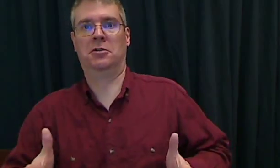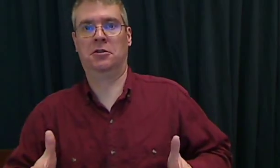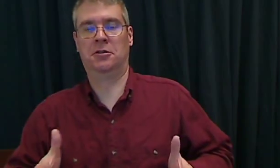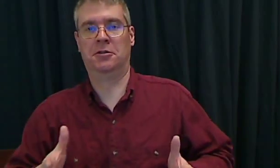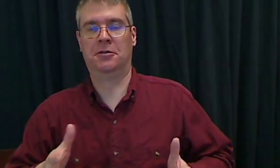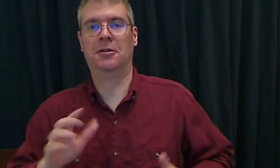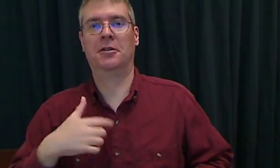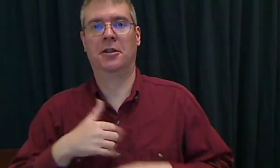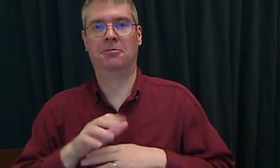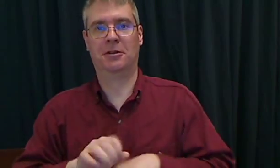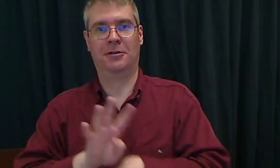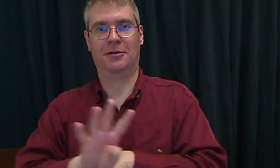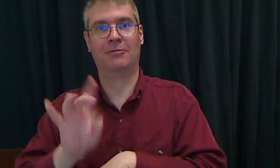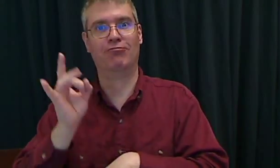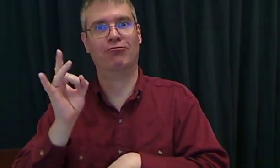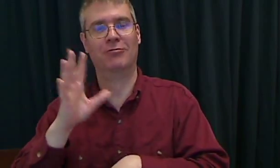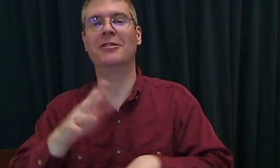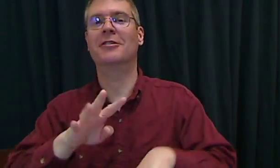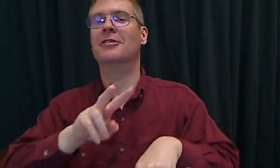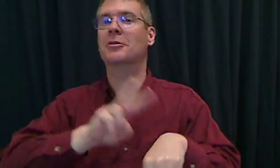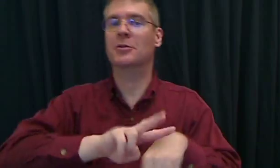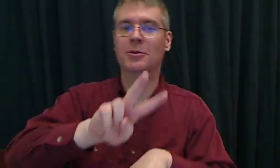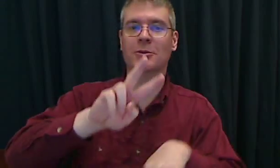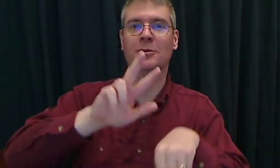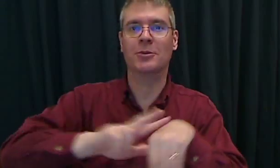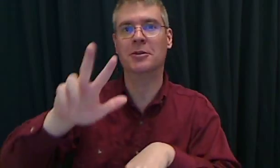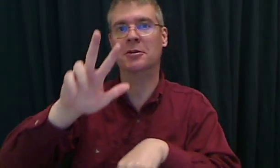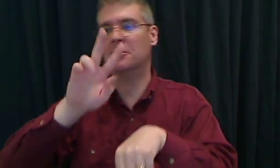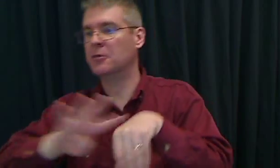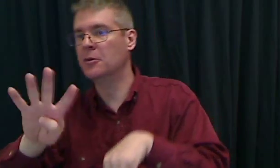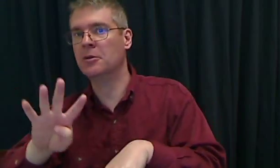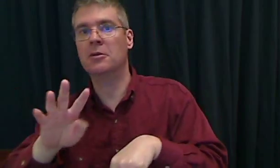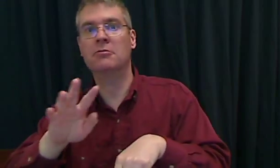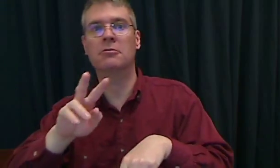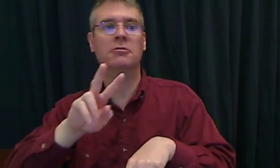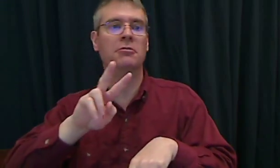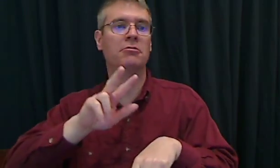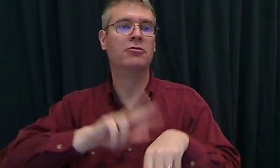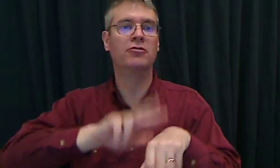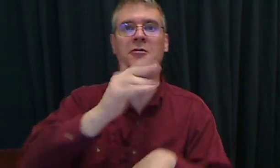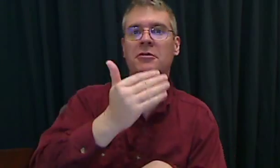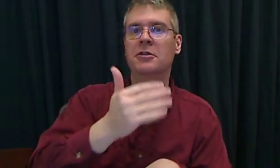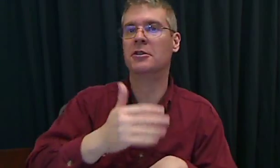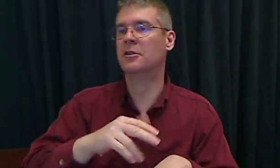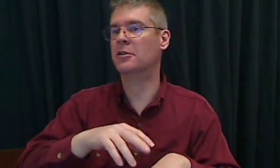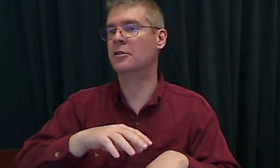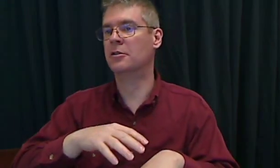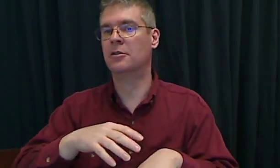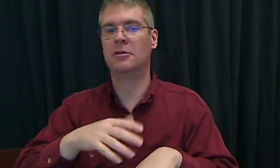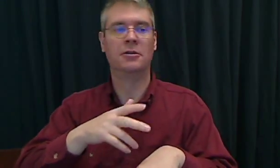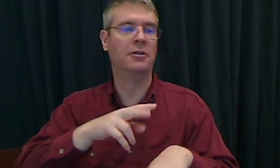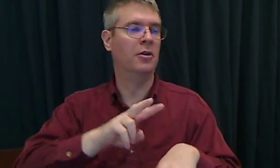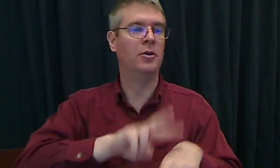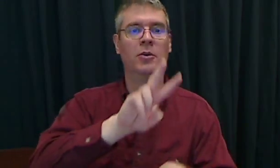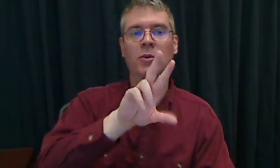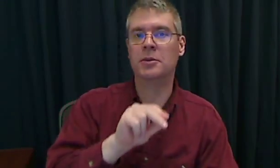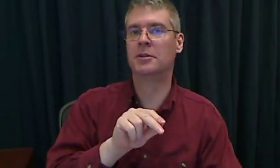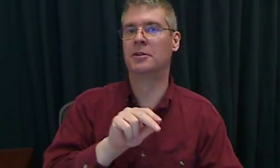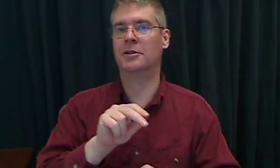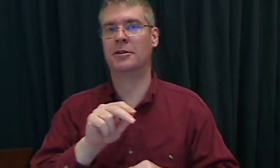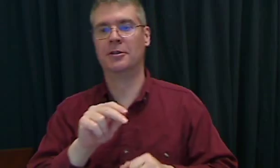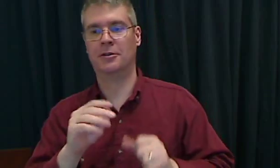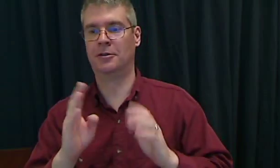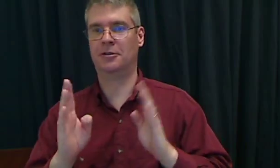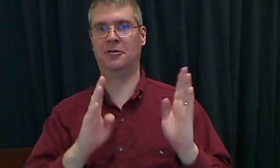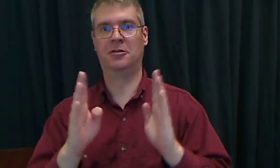I have a bad habit of signing 4 like this, but 2:00, 3:00, 4:00, 3:15, 2:30, it's all fine.